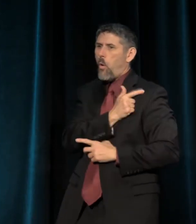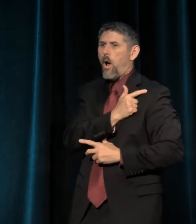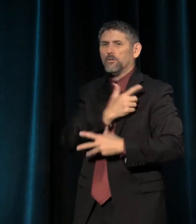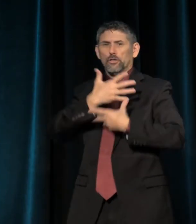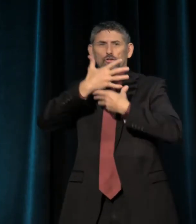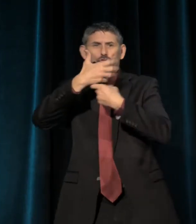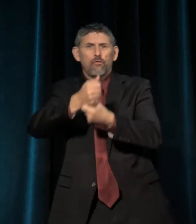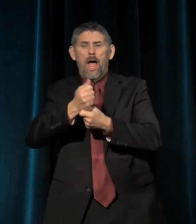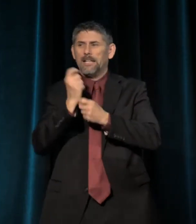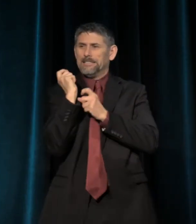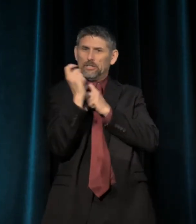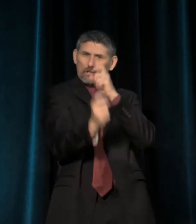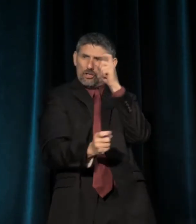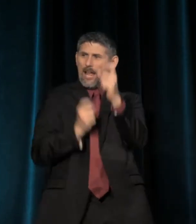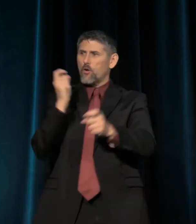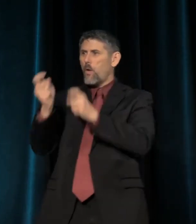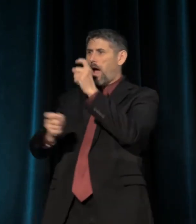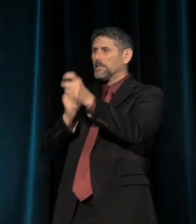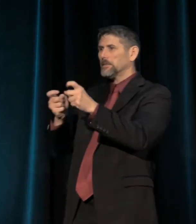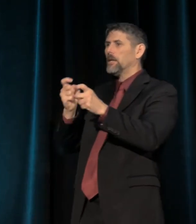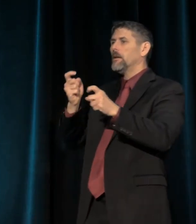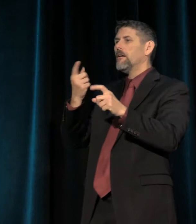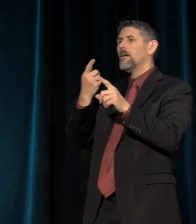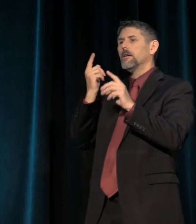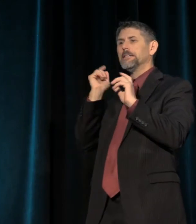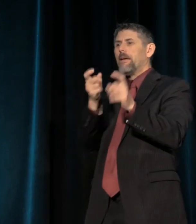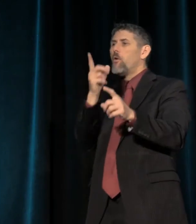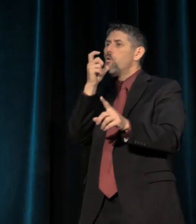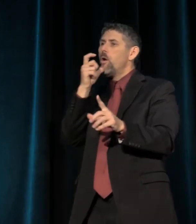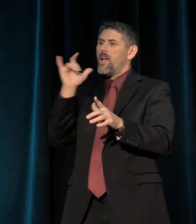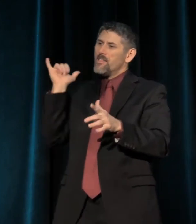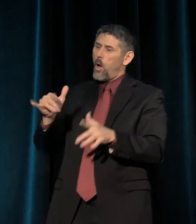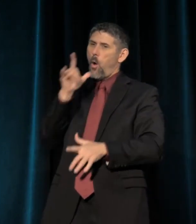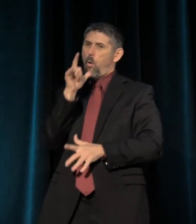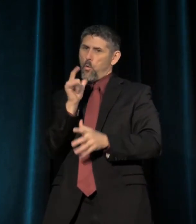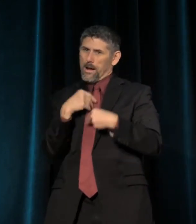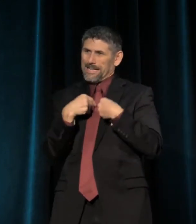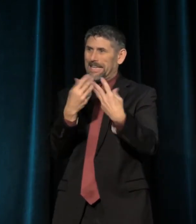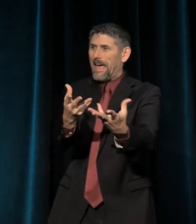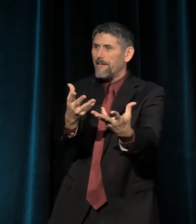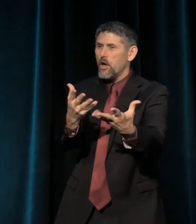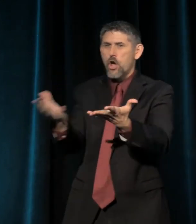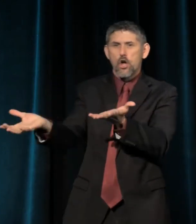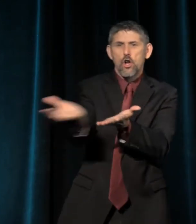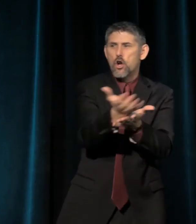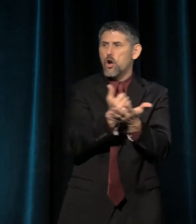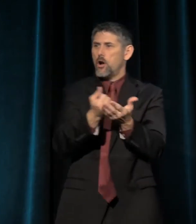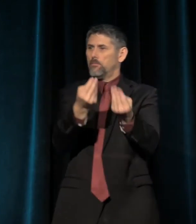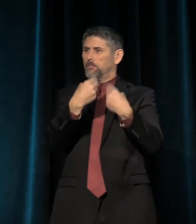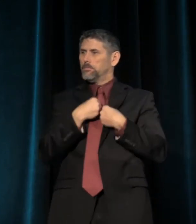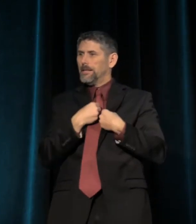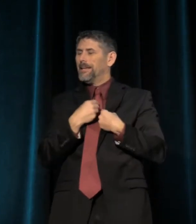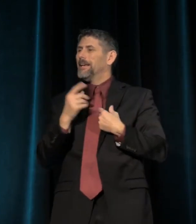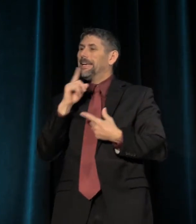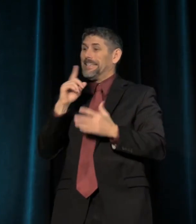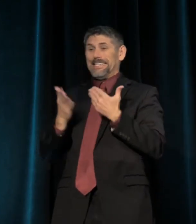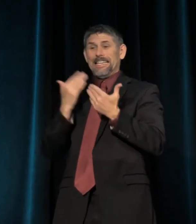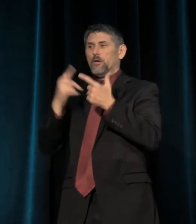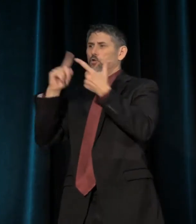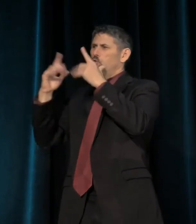comes to those who do the hard work of giving it and earning it, and it's always easier to tear down than to build up.